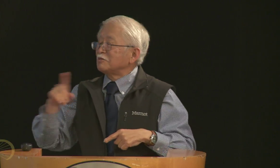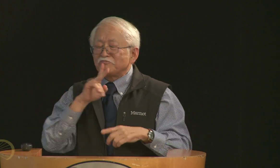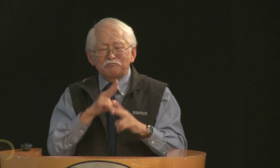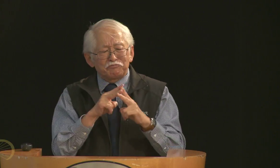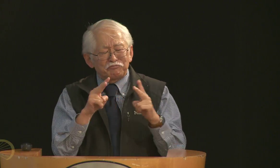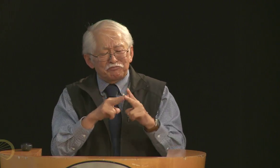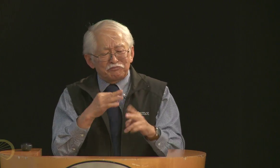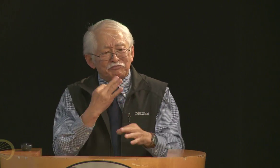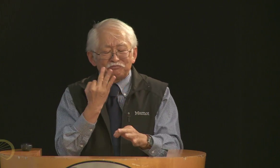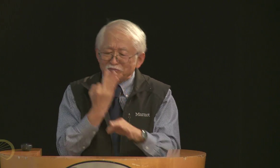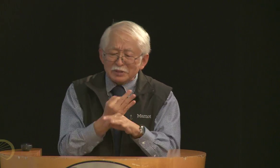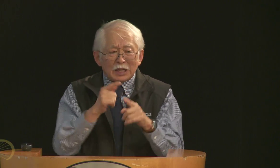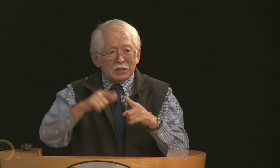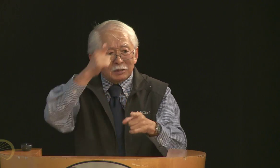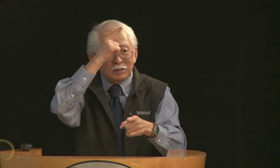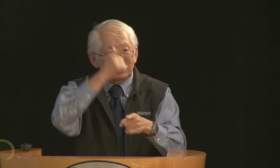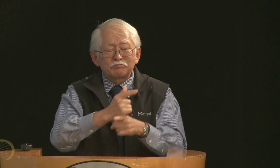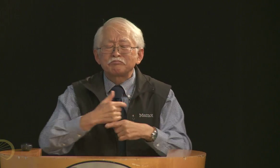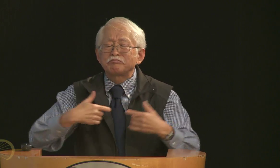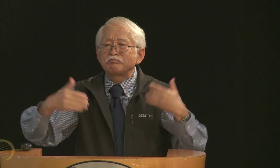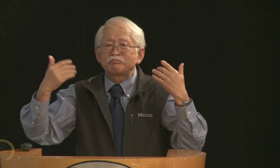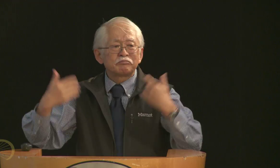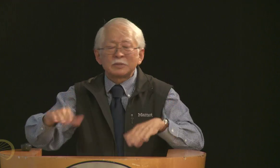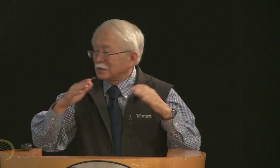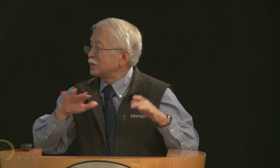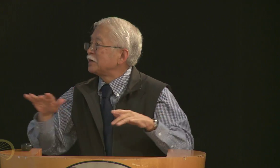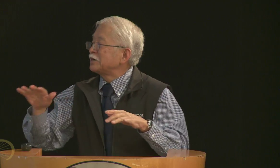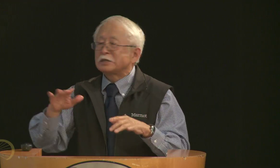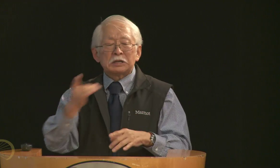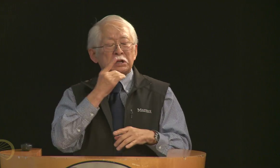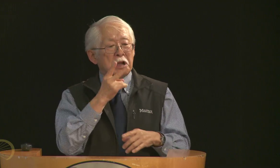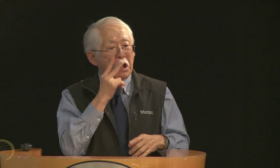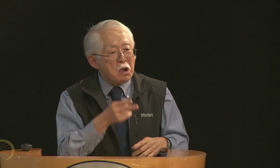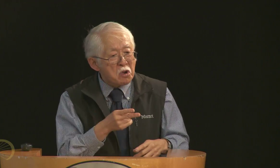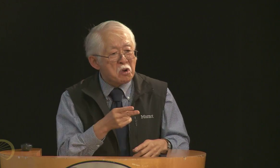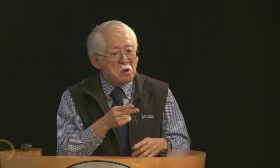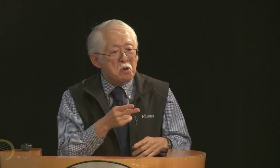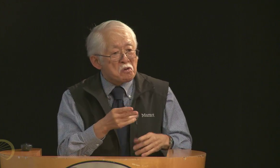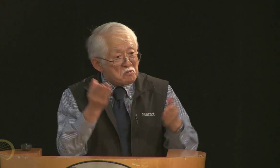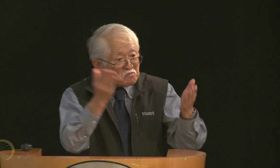do everything you know visually for him, very faithful to her brother,